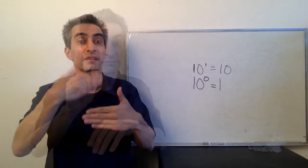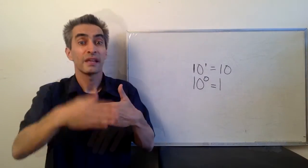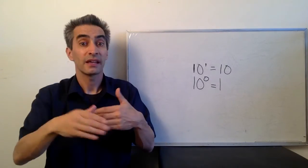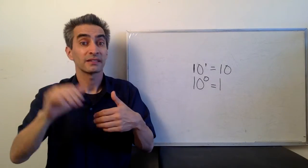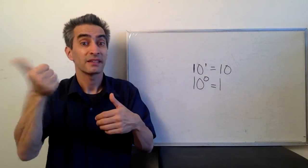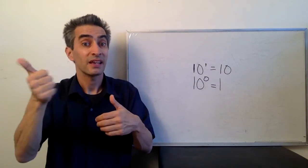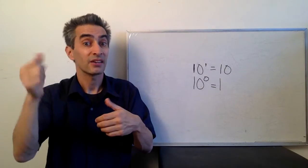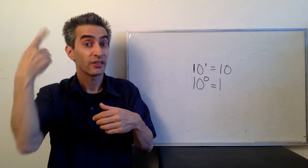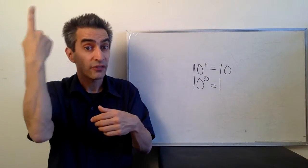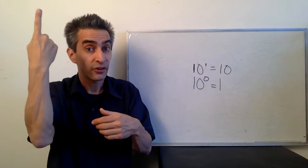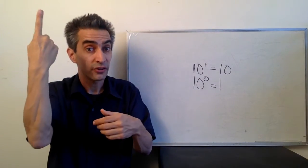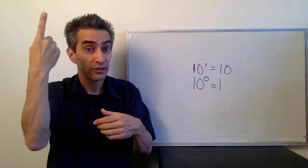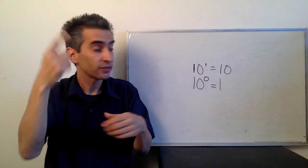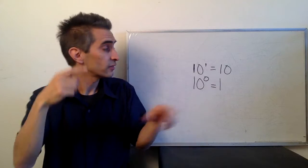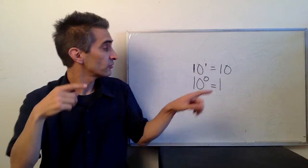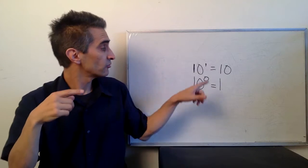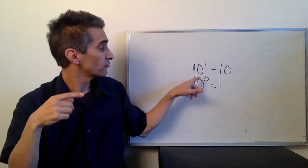Next 10 to the first power.